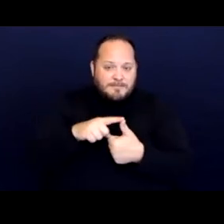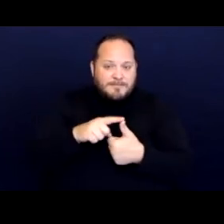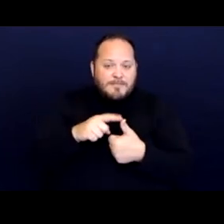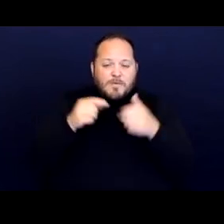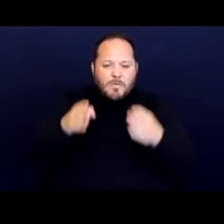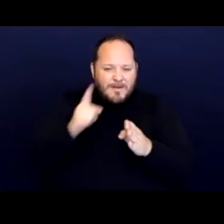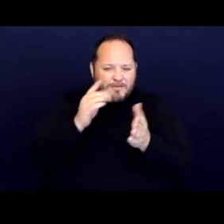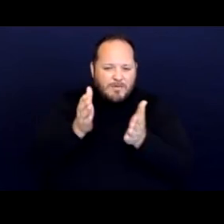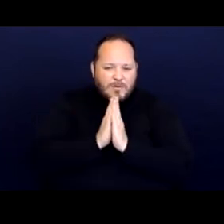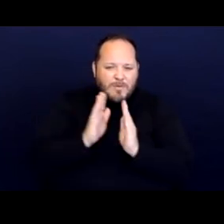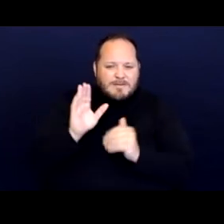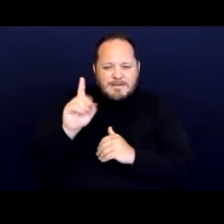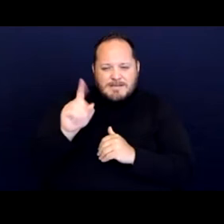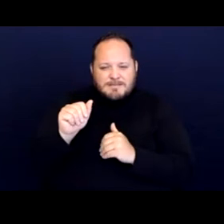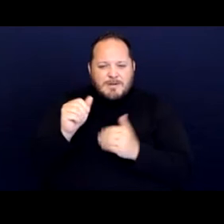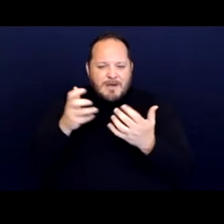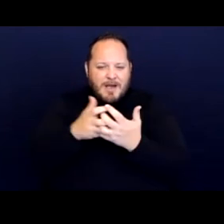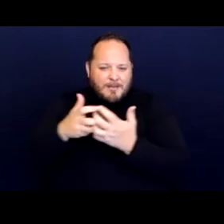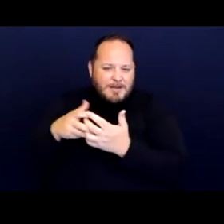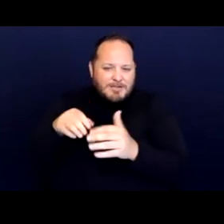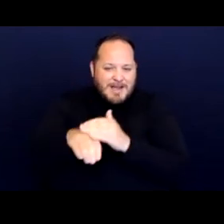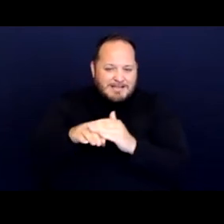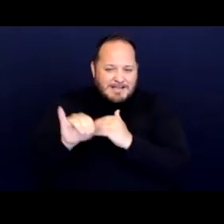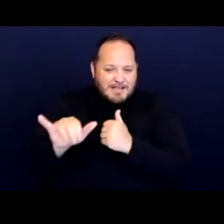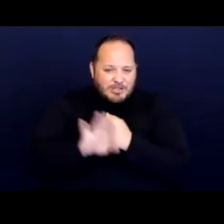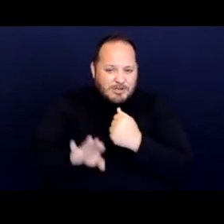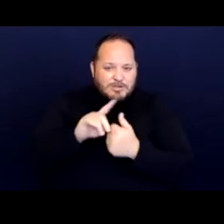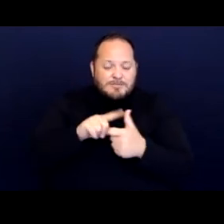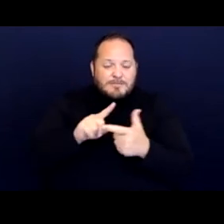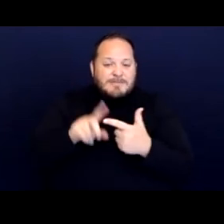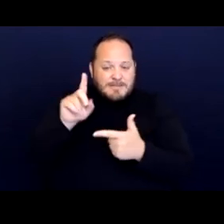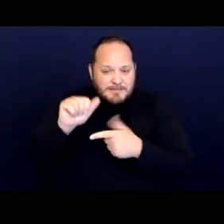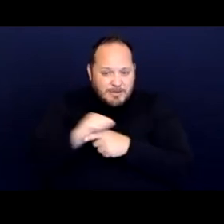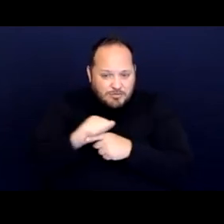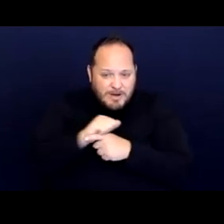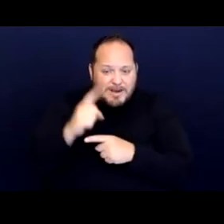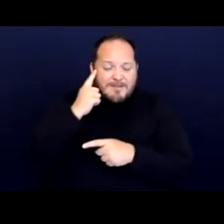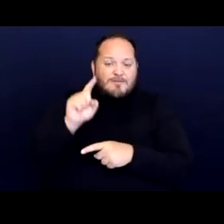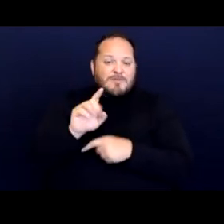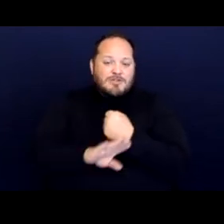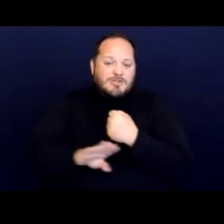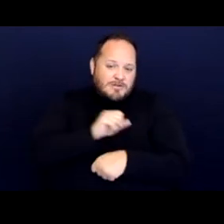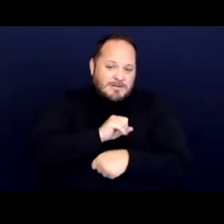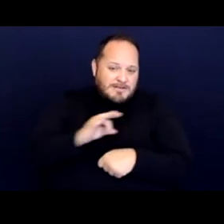accommodation to access the shelters, disability training for the shelter staff and training for the police